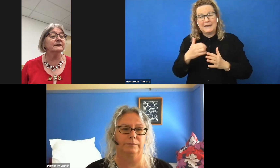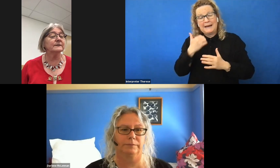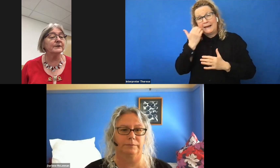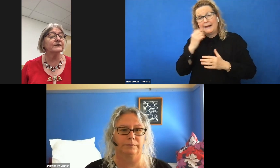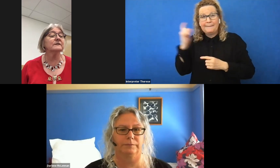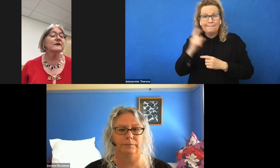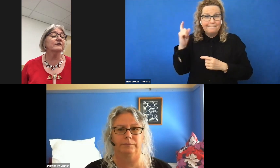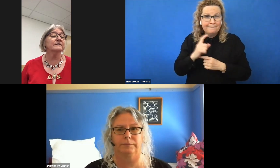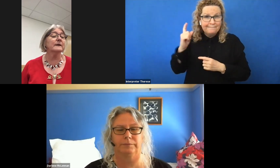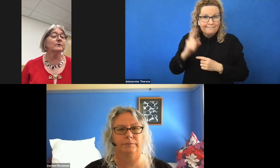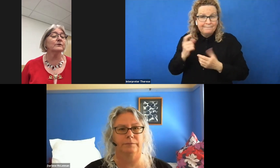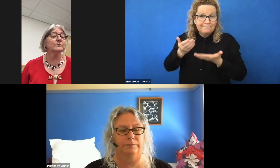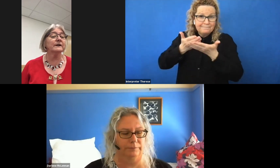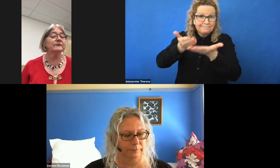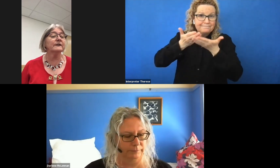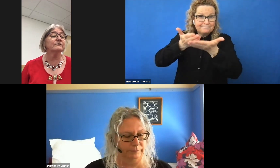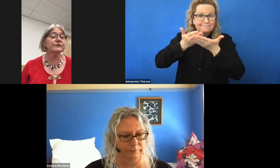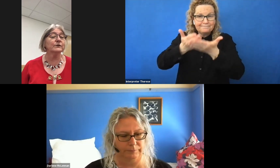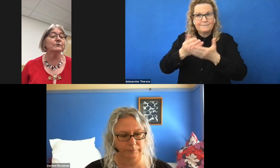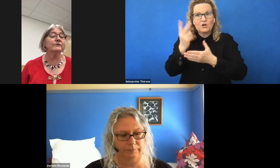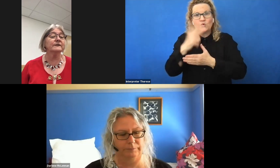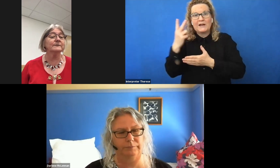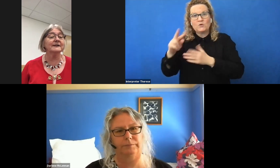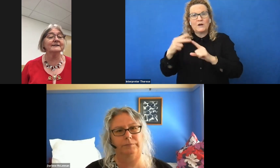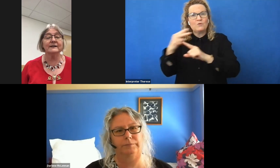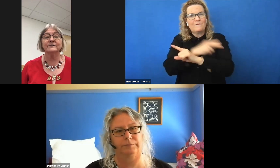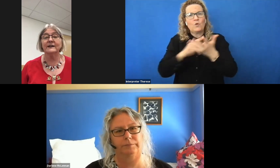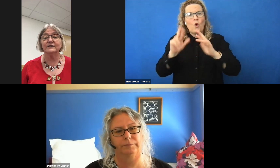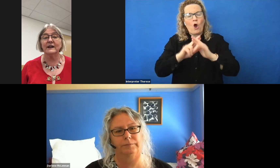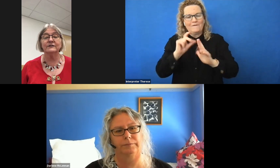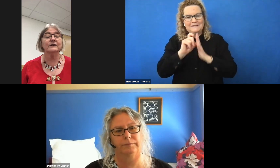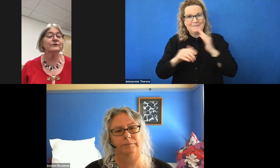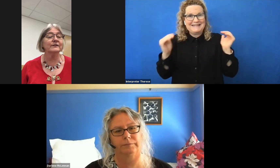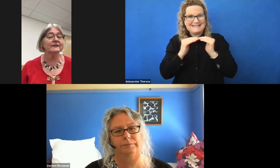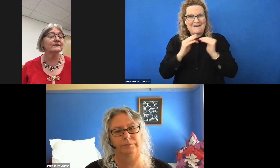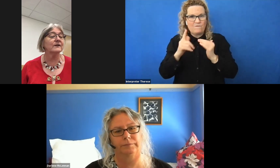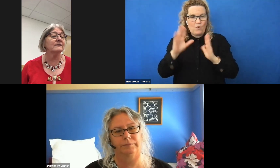submissions, for example the 2020 review of disability standards for education in 2005.